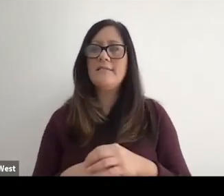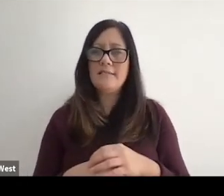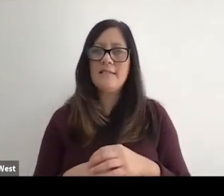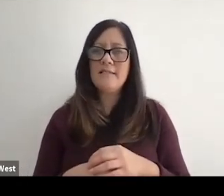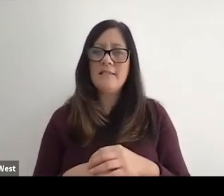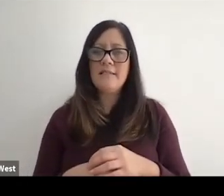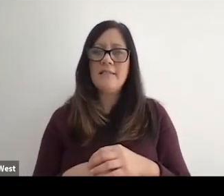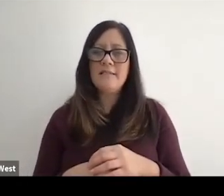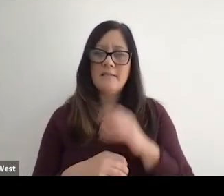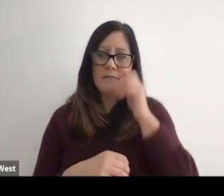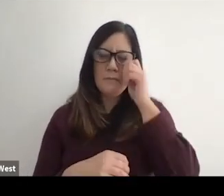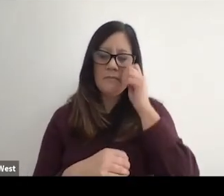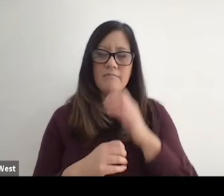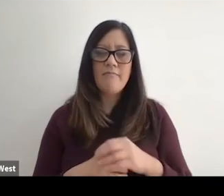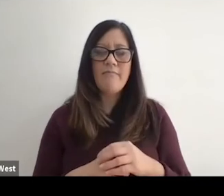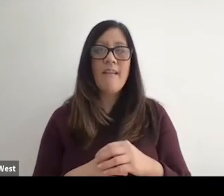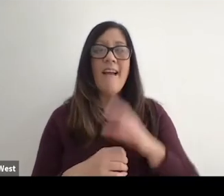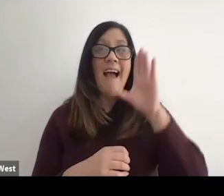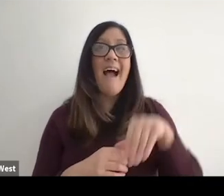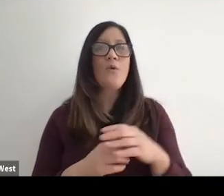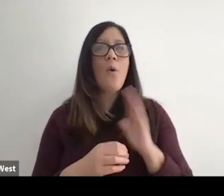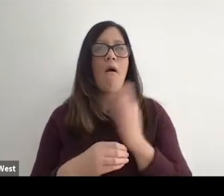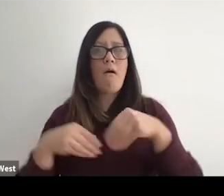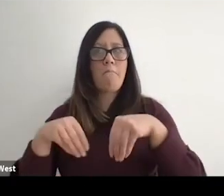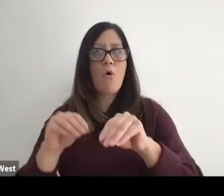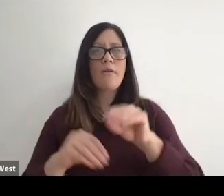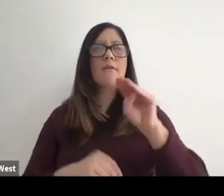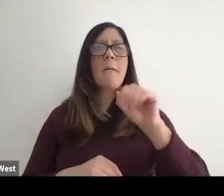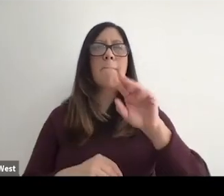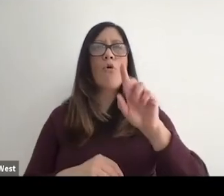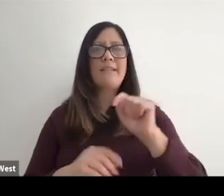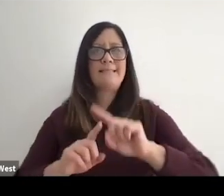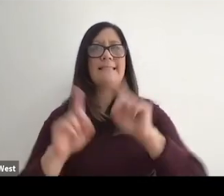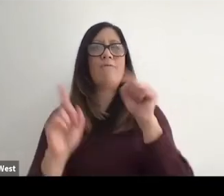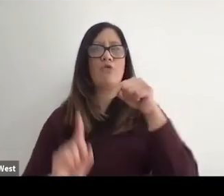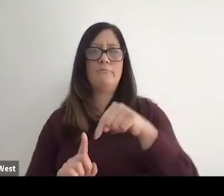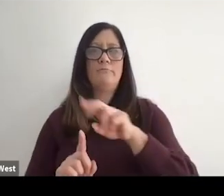I'm equally balancing that out because I do know our market is different. At the same time,